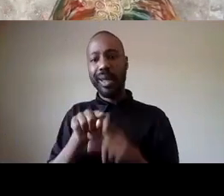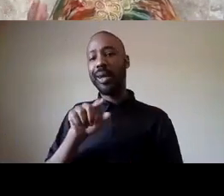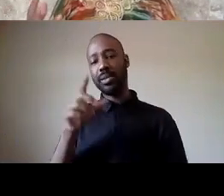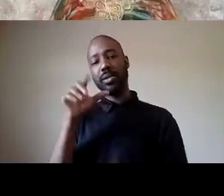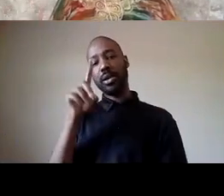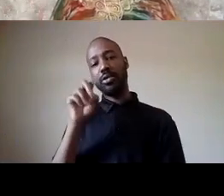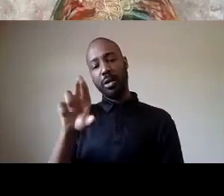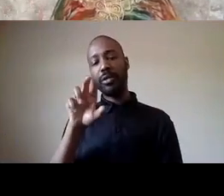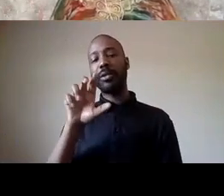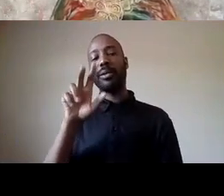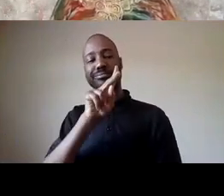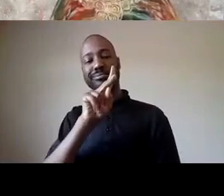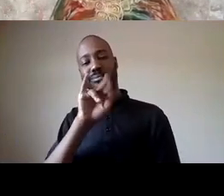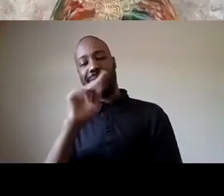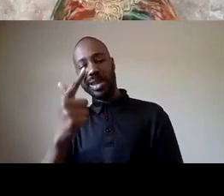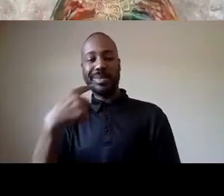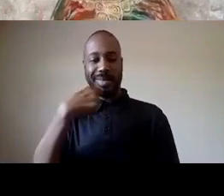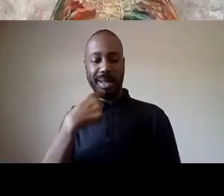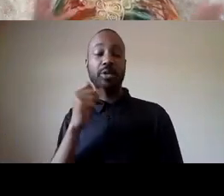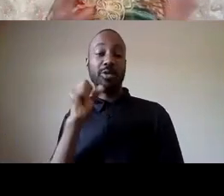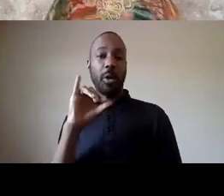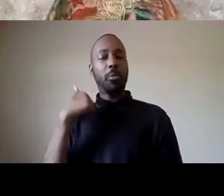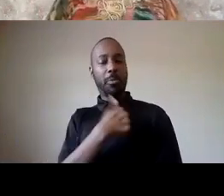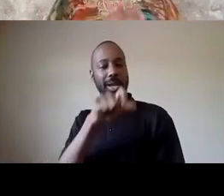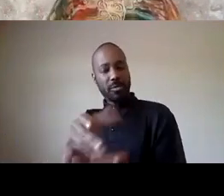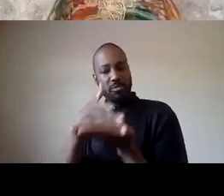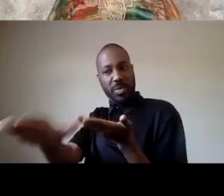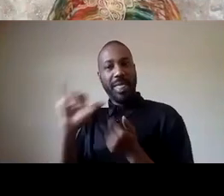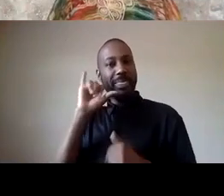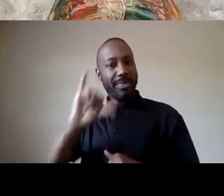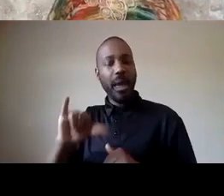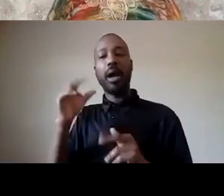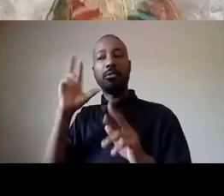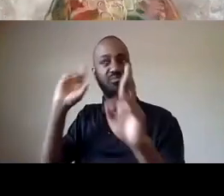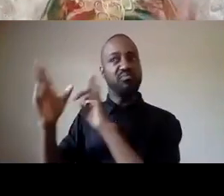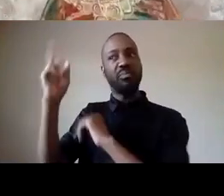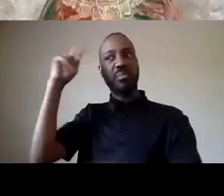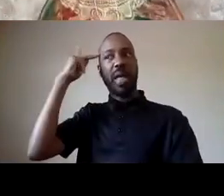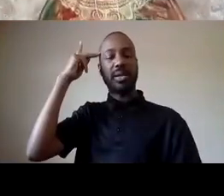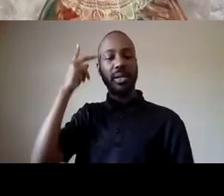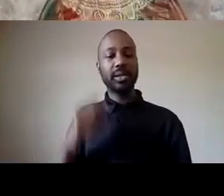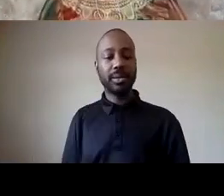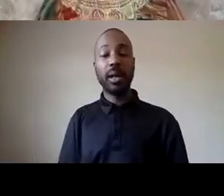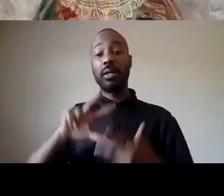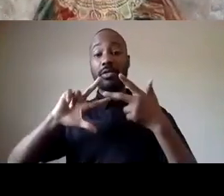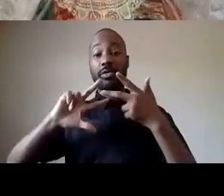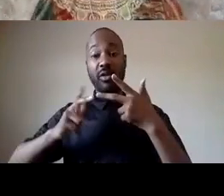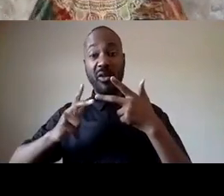we reject respectability politics finally the third guiding principle that i just want to point to for the sake of time